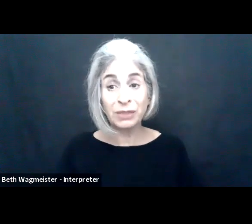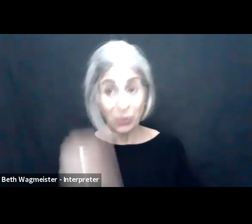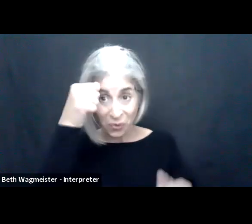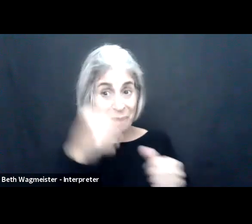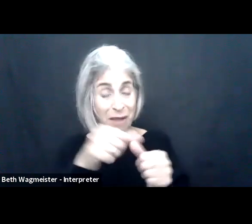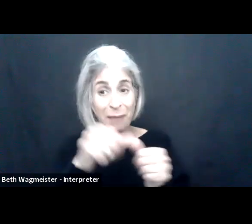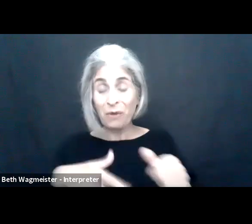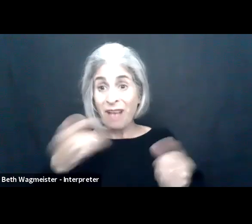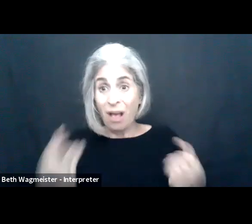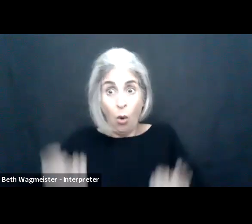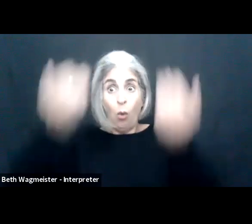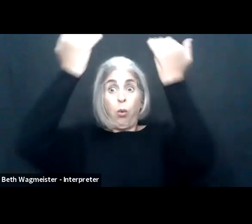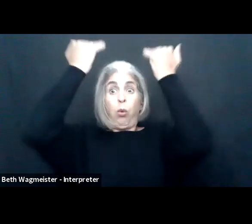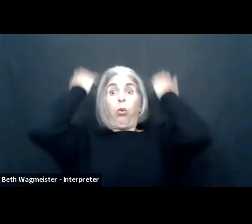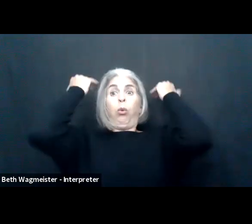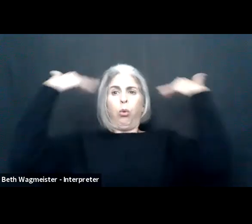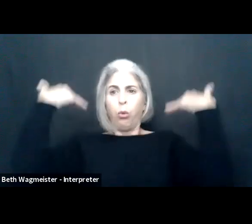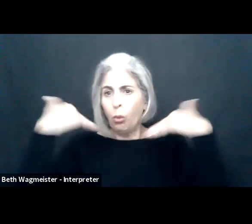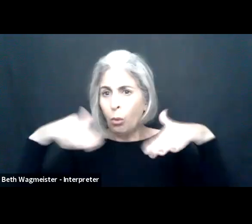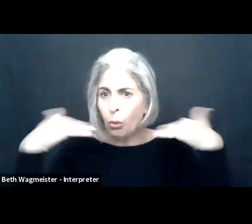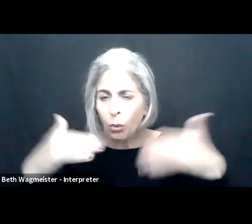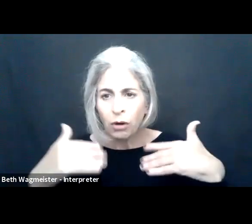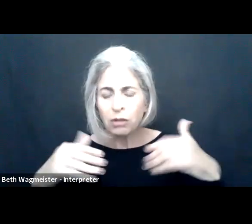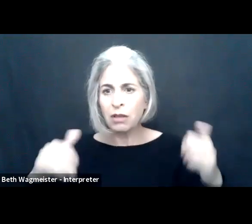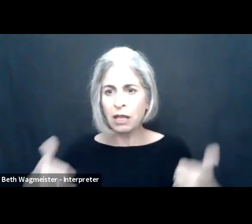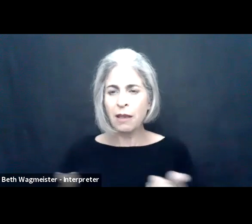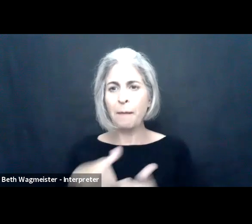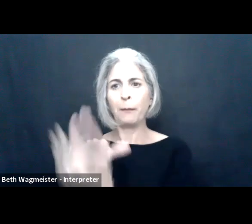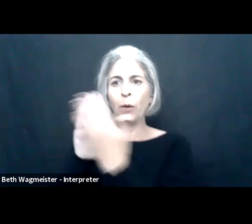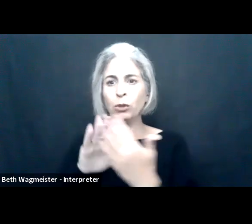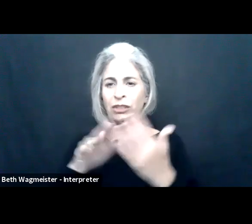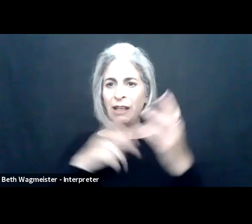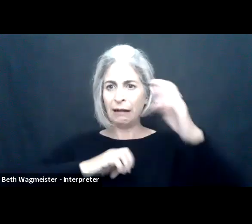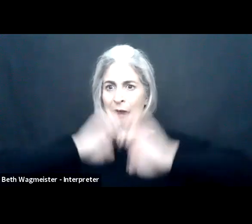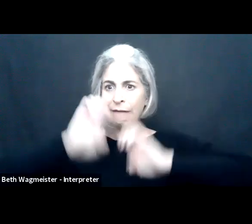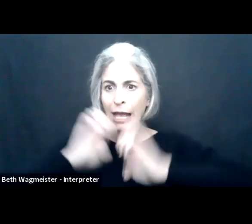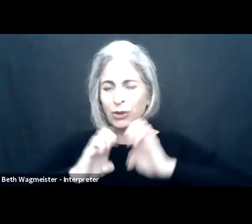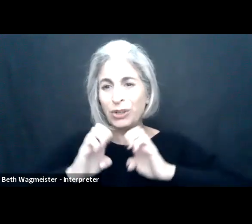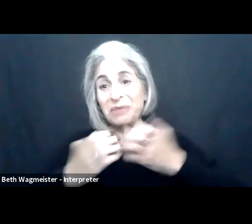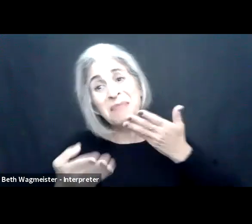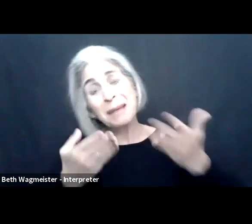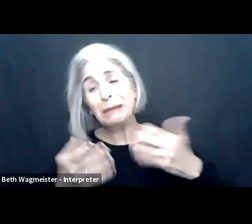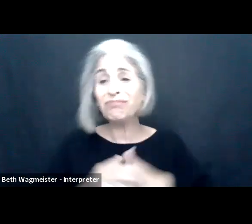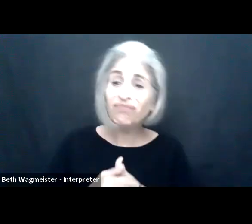We just managed to create that digitally. And most of us may recall how overwhelming that transition was.